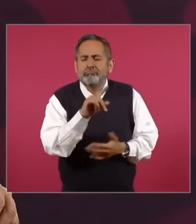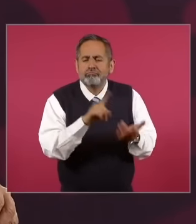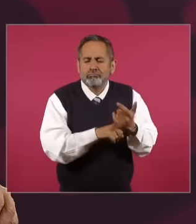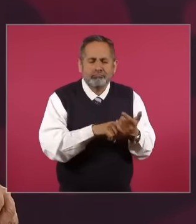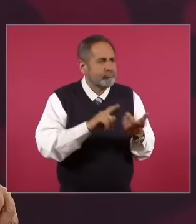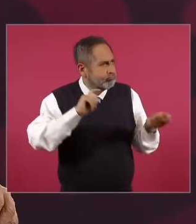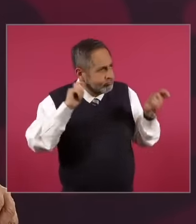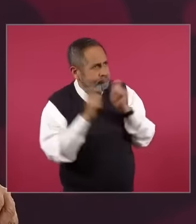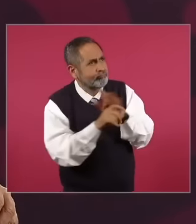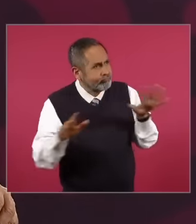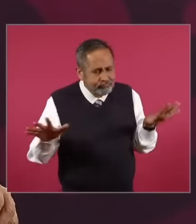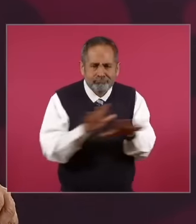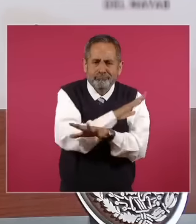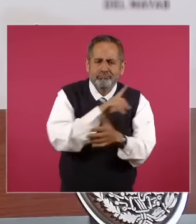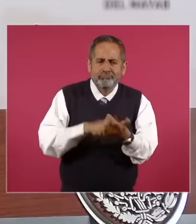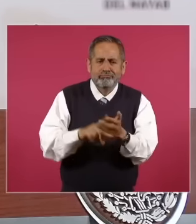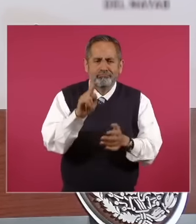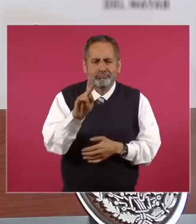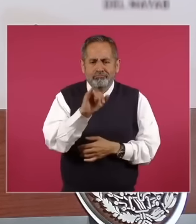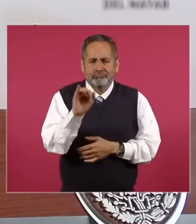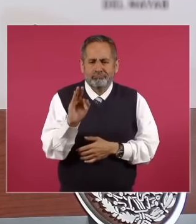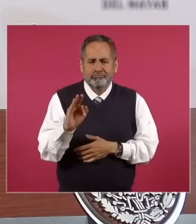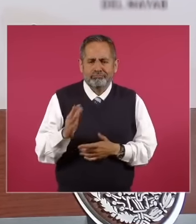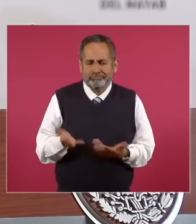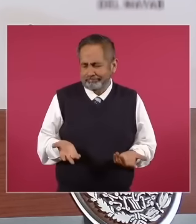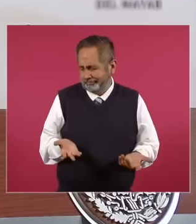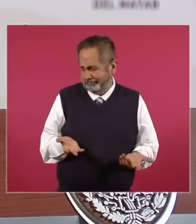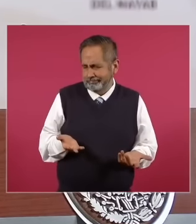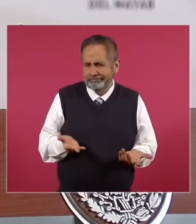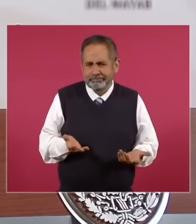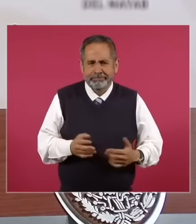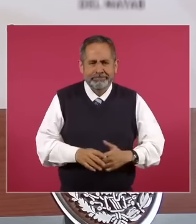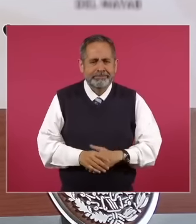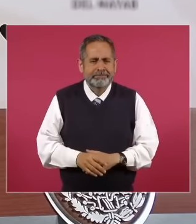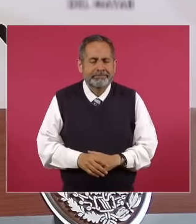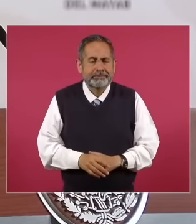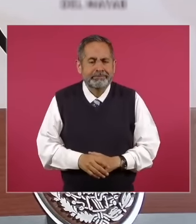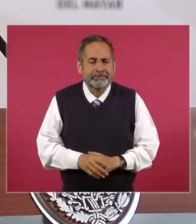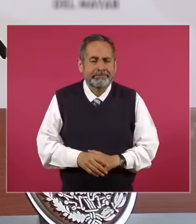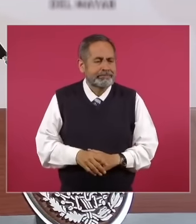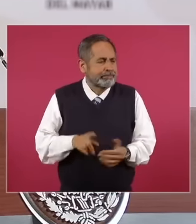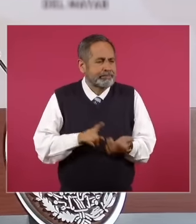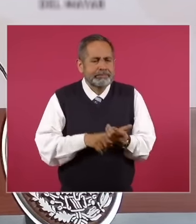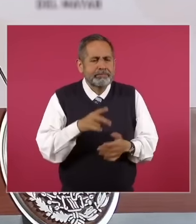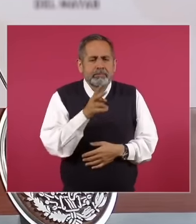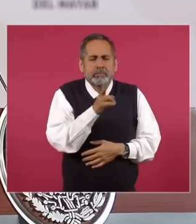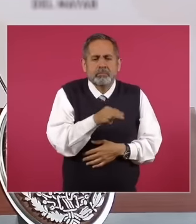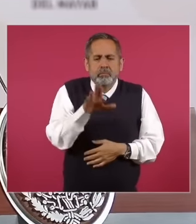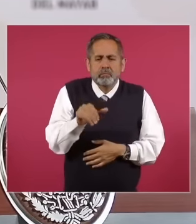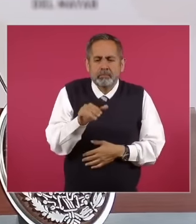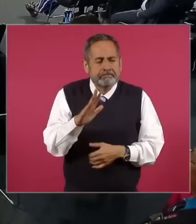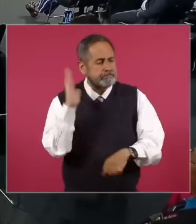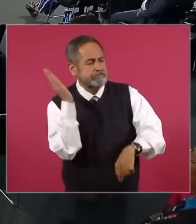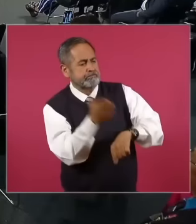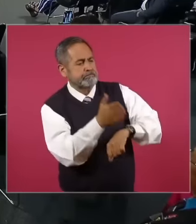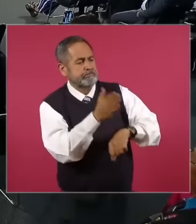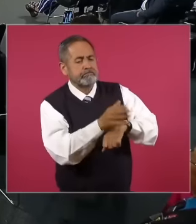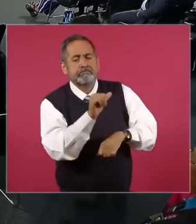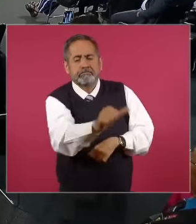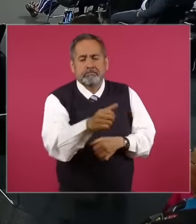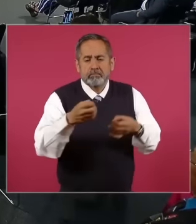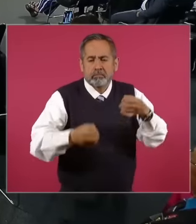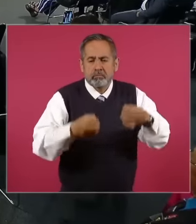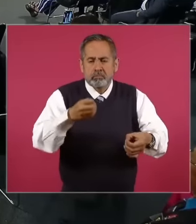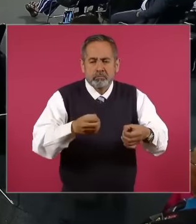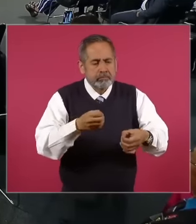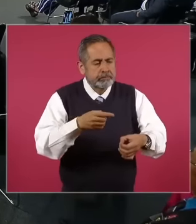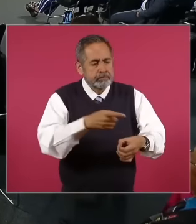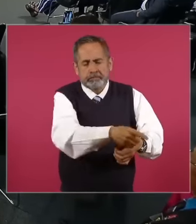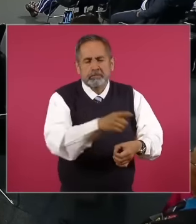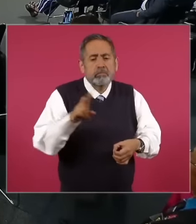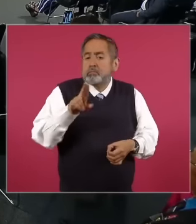How is it that a judge is never sanctioned What is the purpose of the